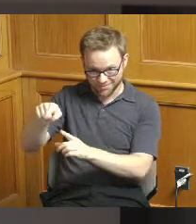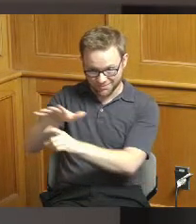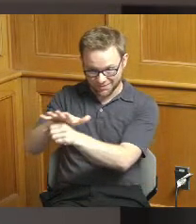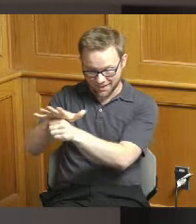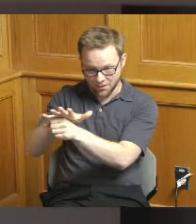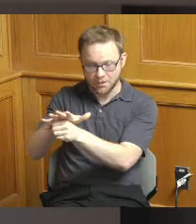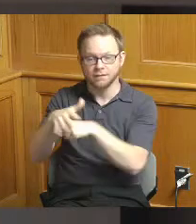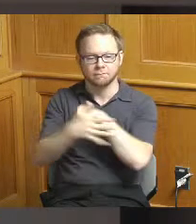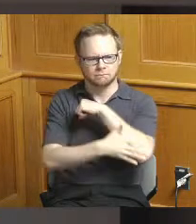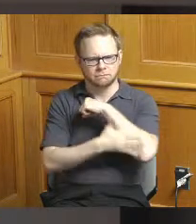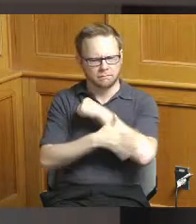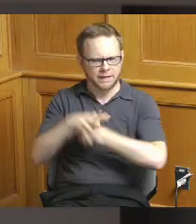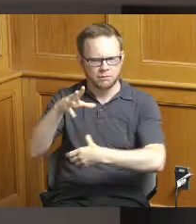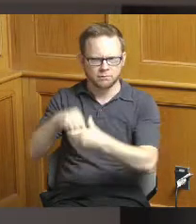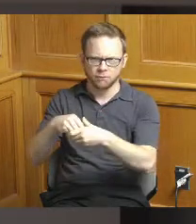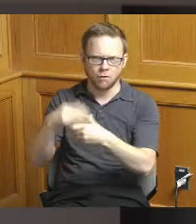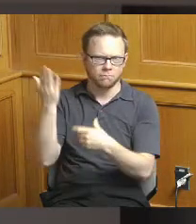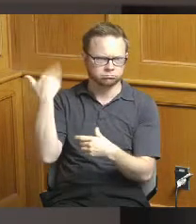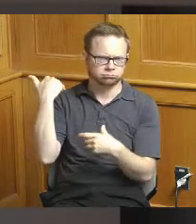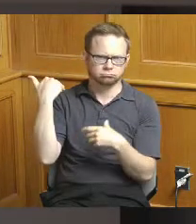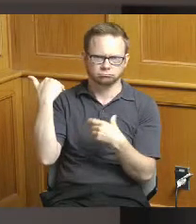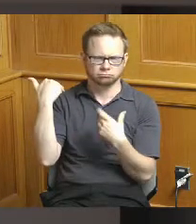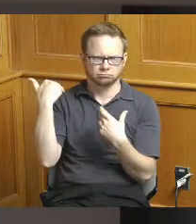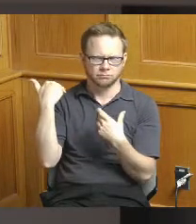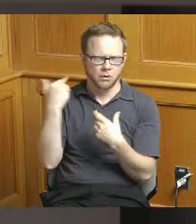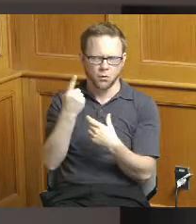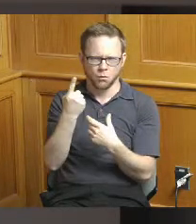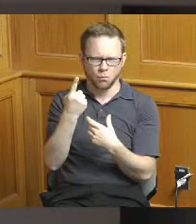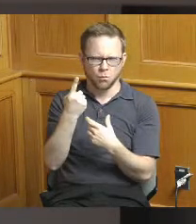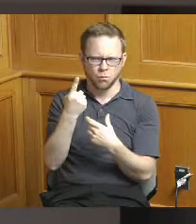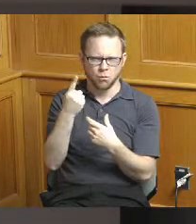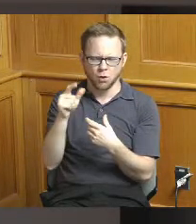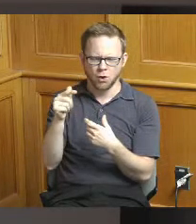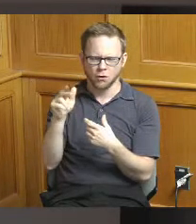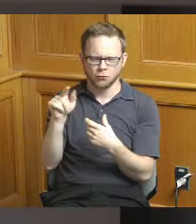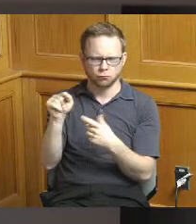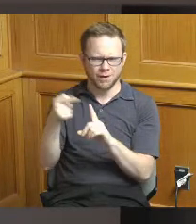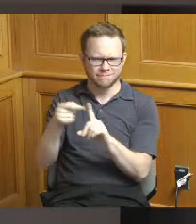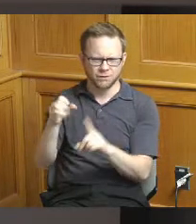involved in the past with at least one CDAP grant so I can get you more information I can get you